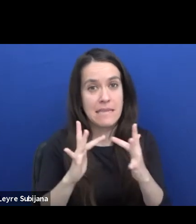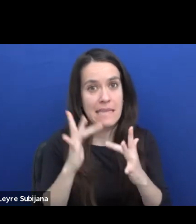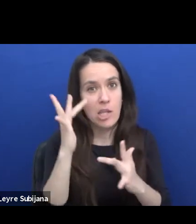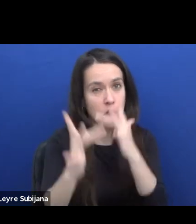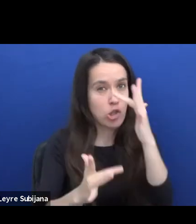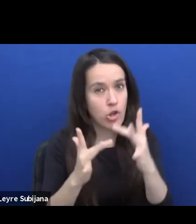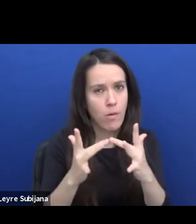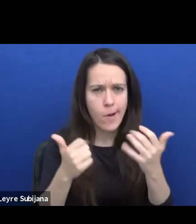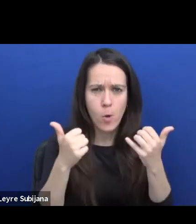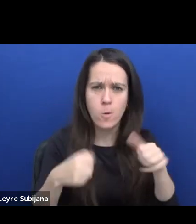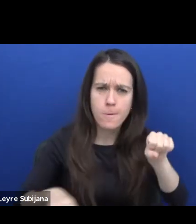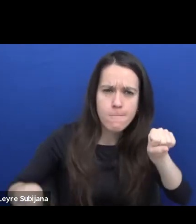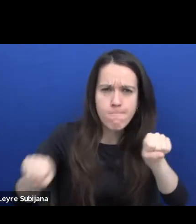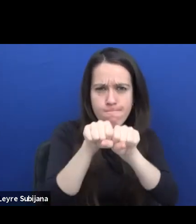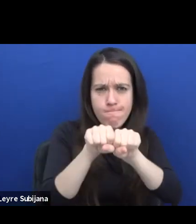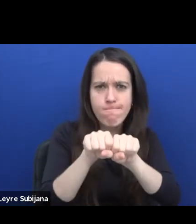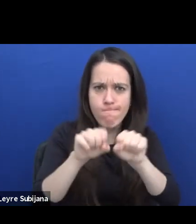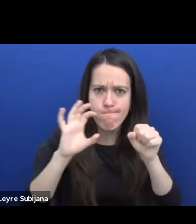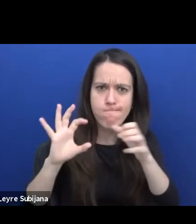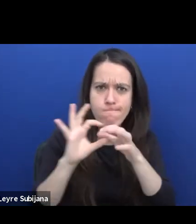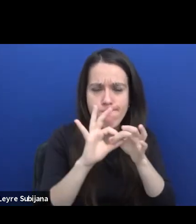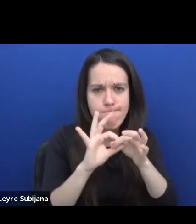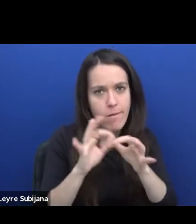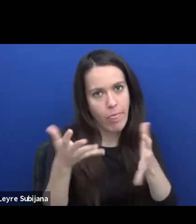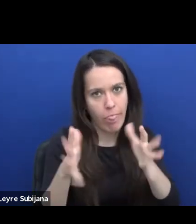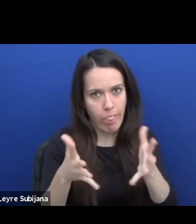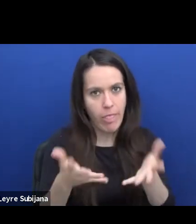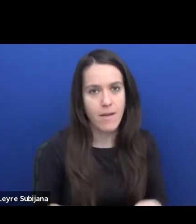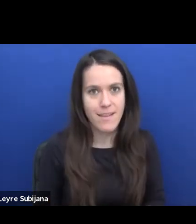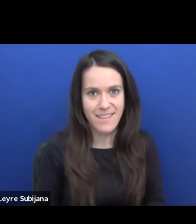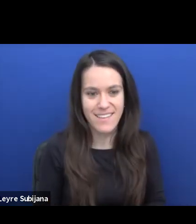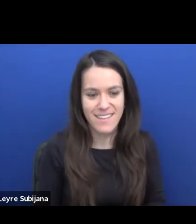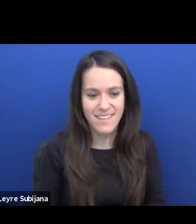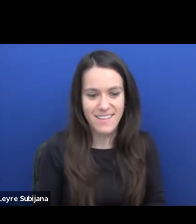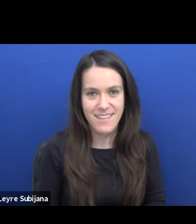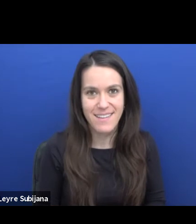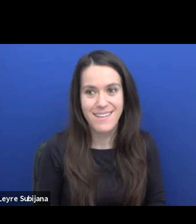in their stages because often they are not kind of needed.